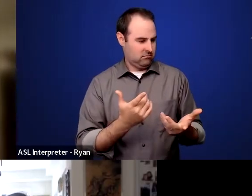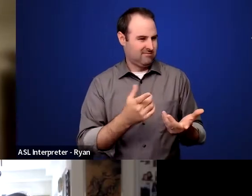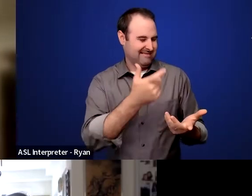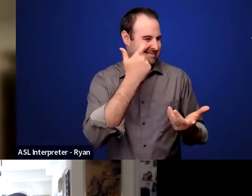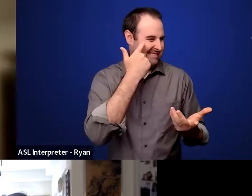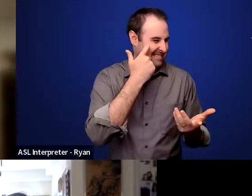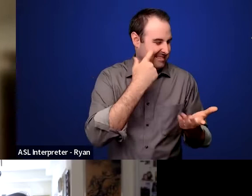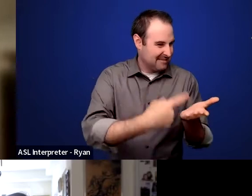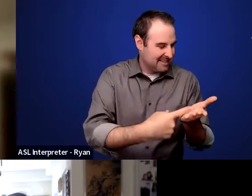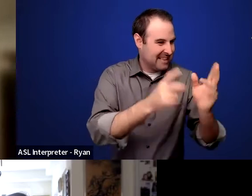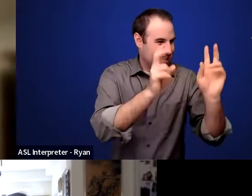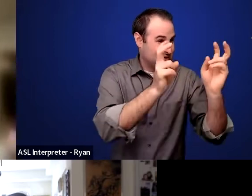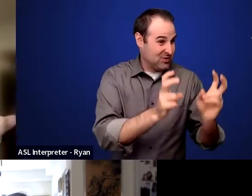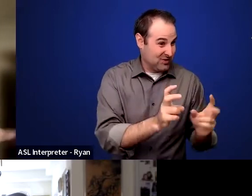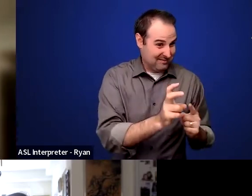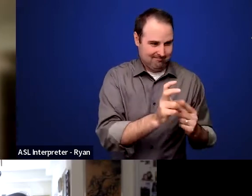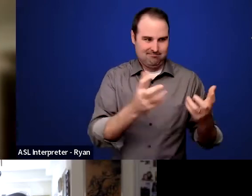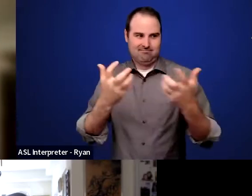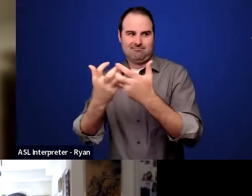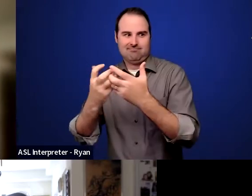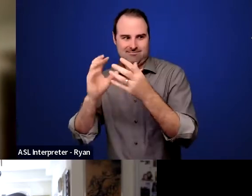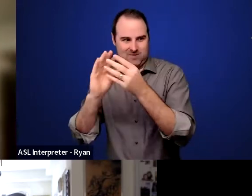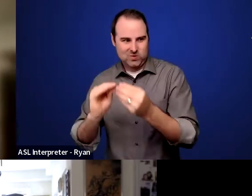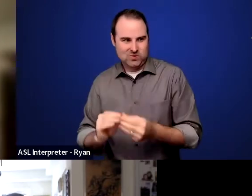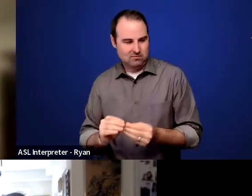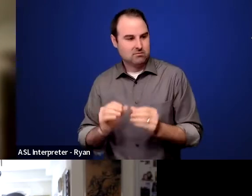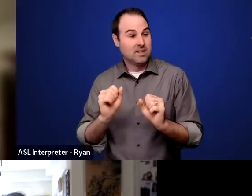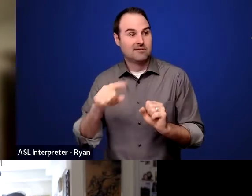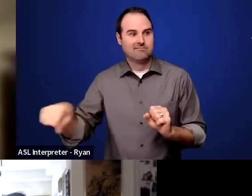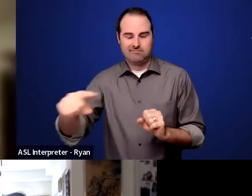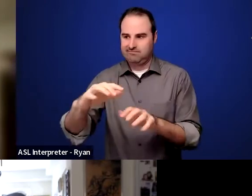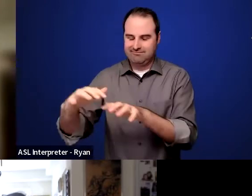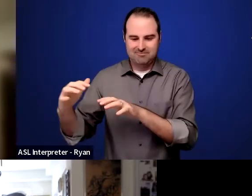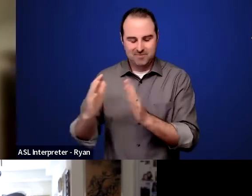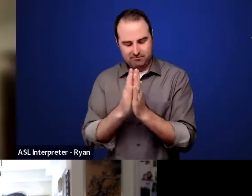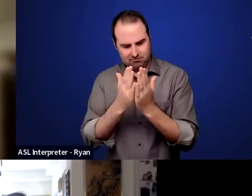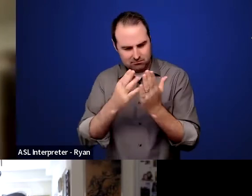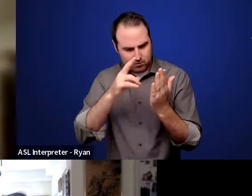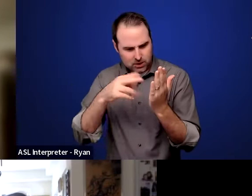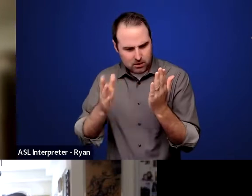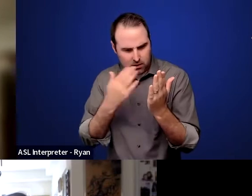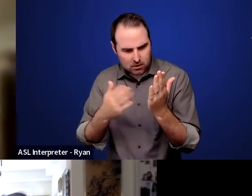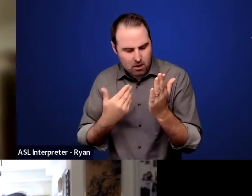So if we started just with your story at first, and you know there's a familiar line people have,